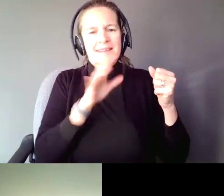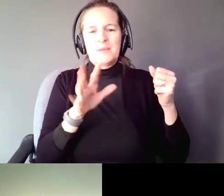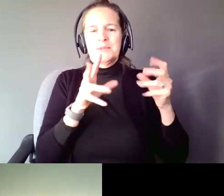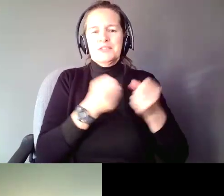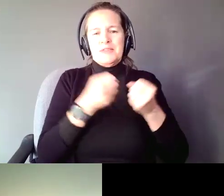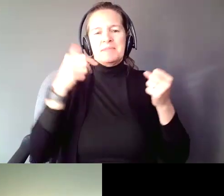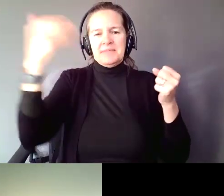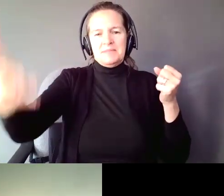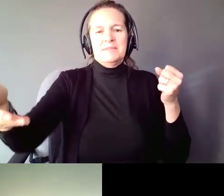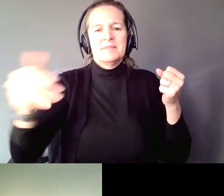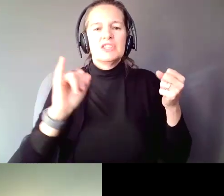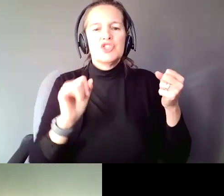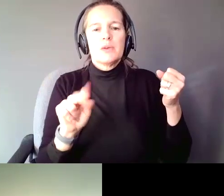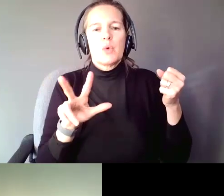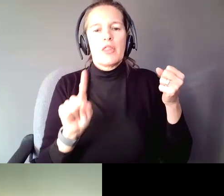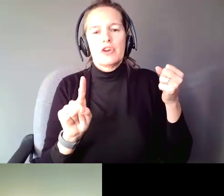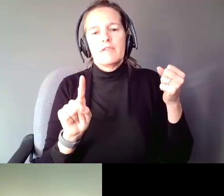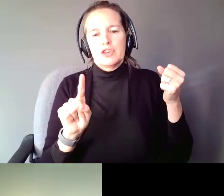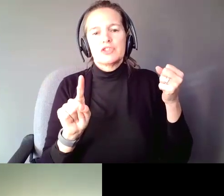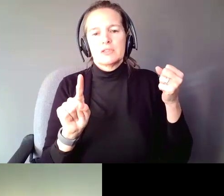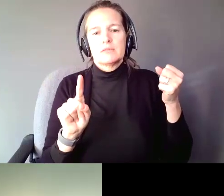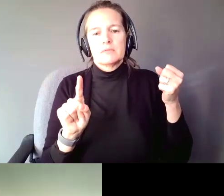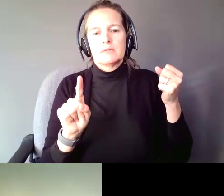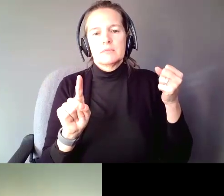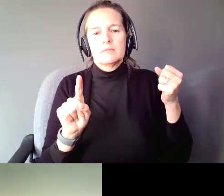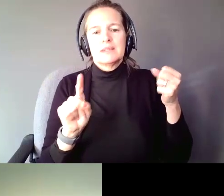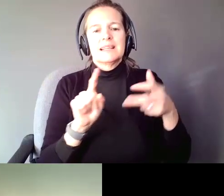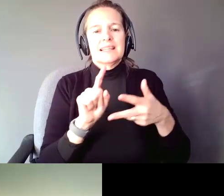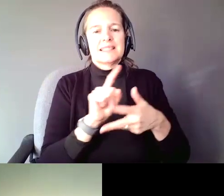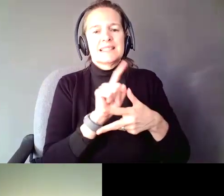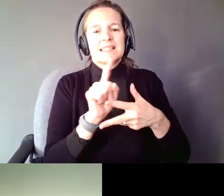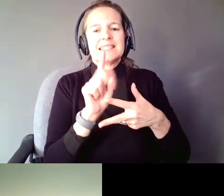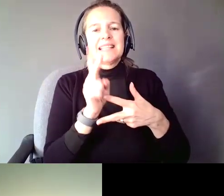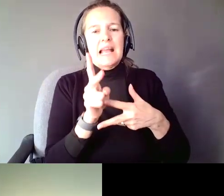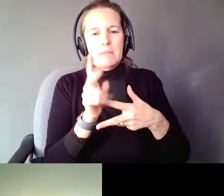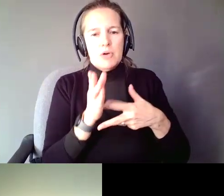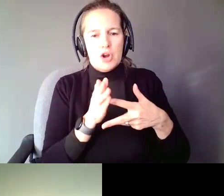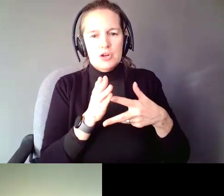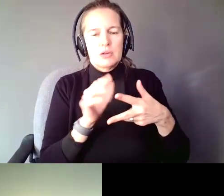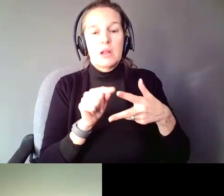which is January 31. It is the second part. And we will actually for that be having a panel